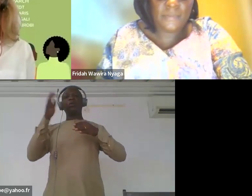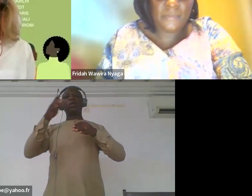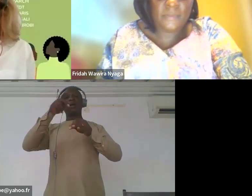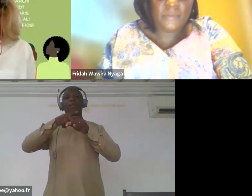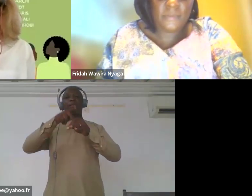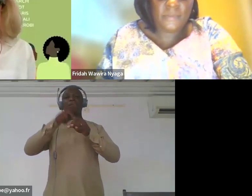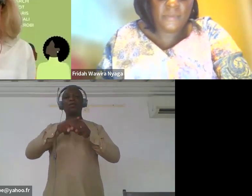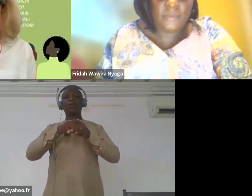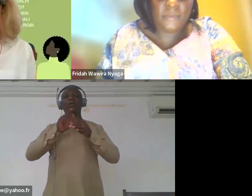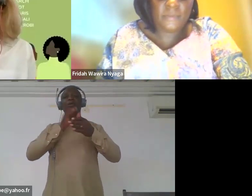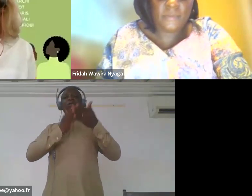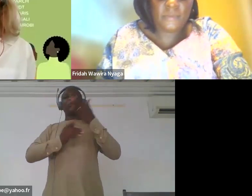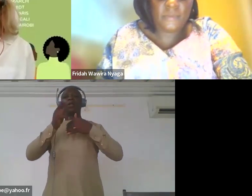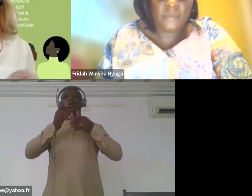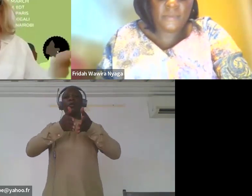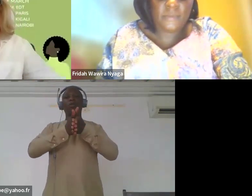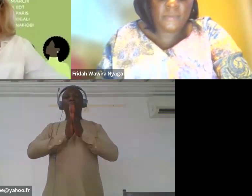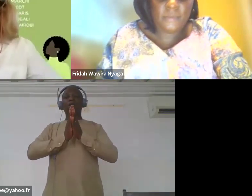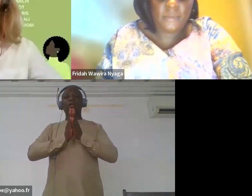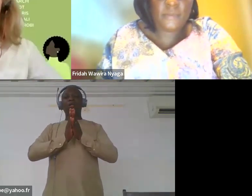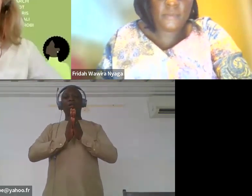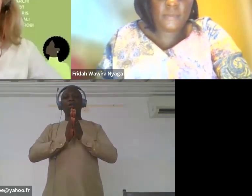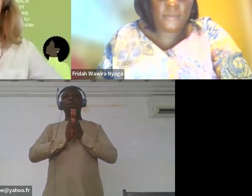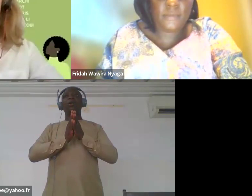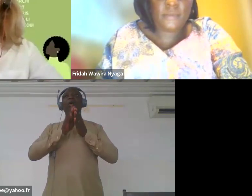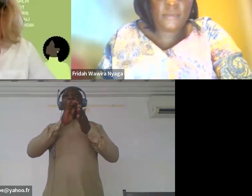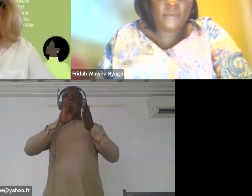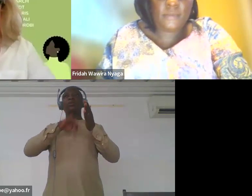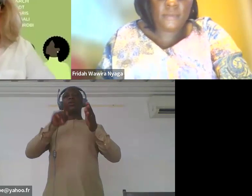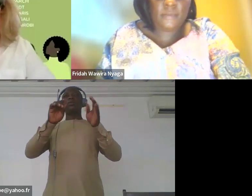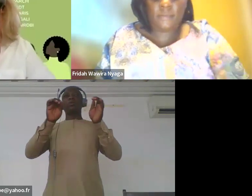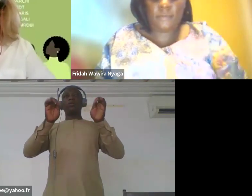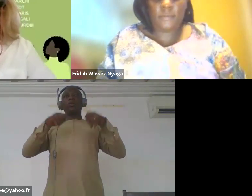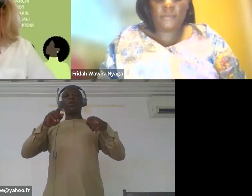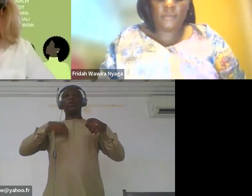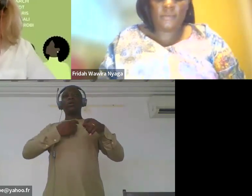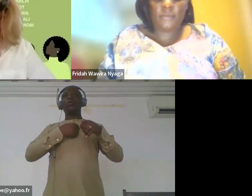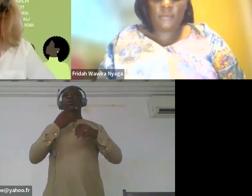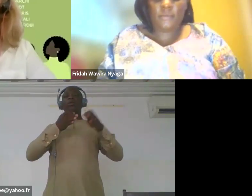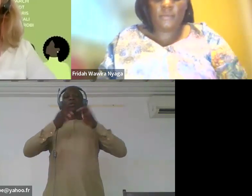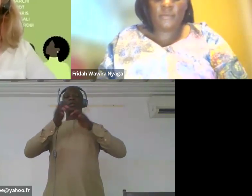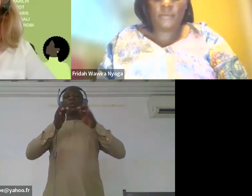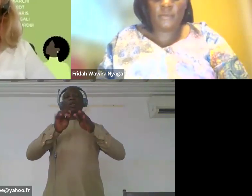I would like to ask, if you could explain us a bit more